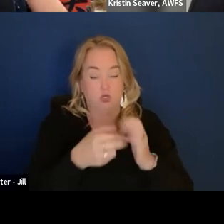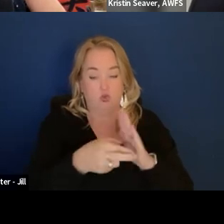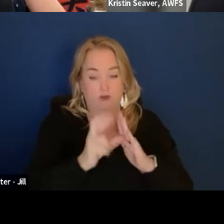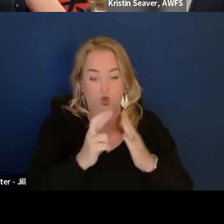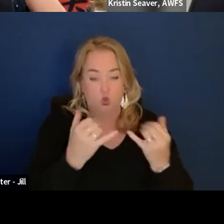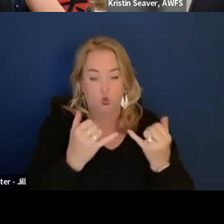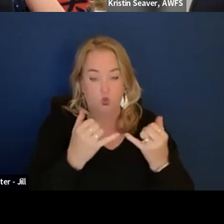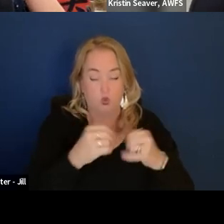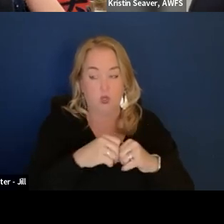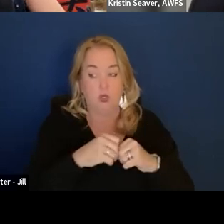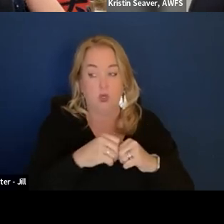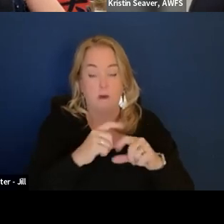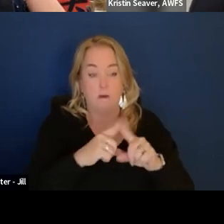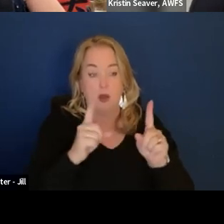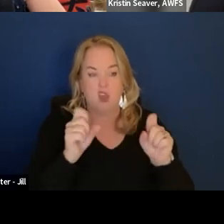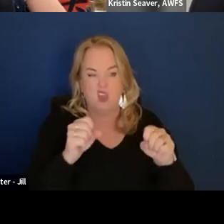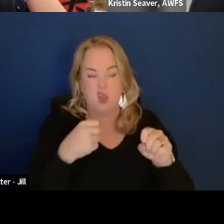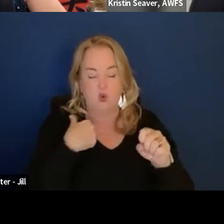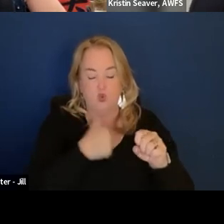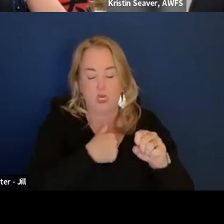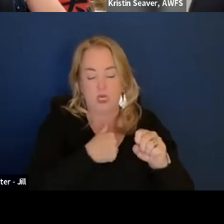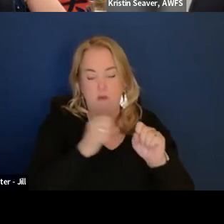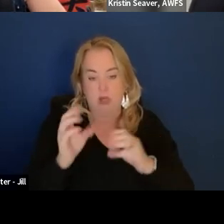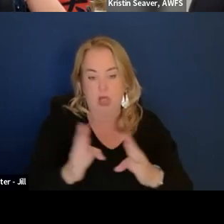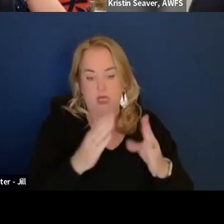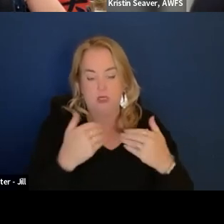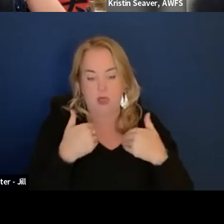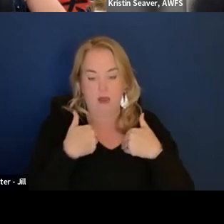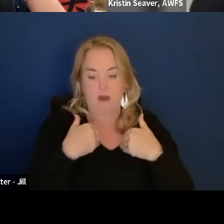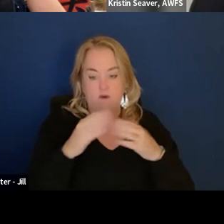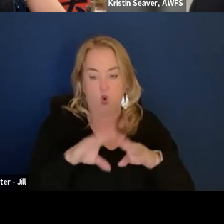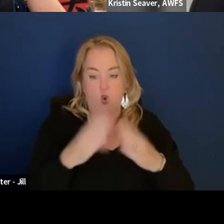But yes, we plan to have it like open access.